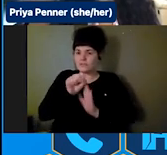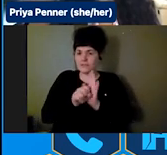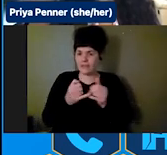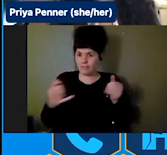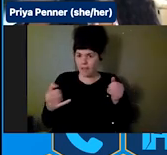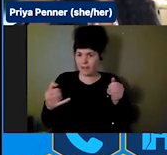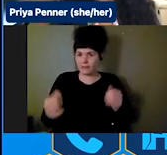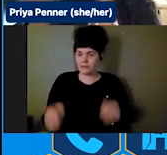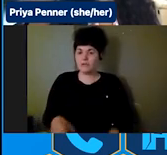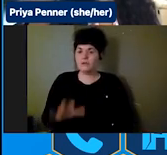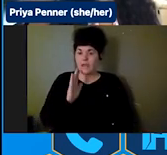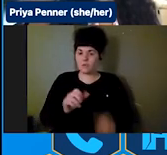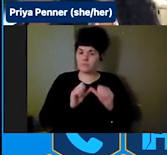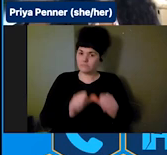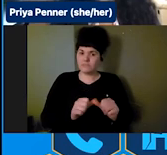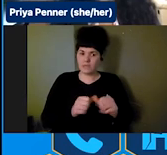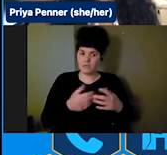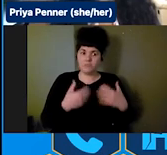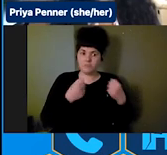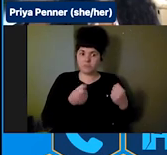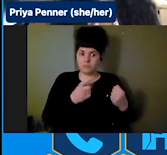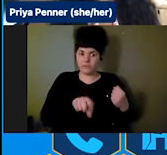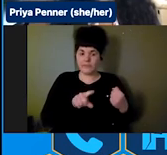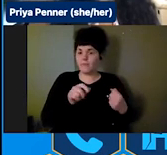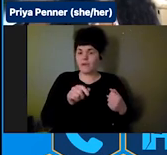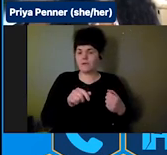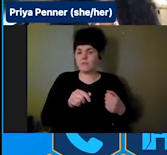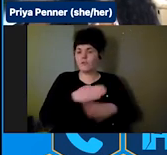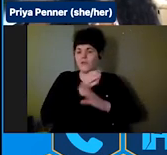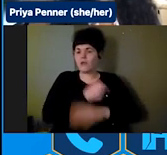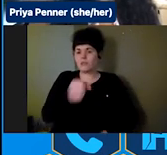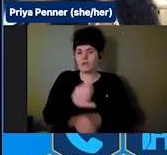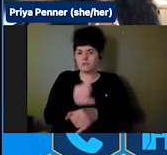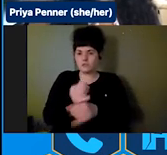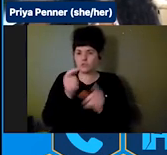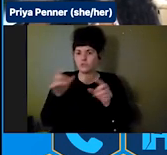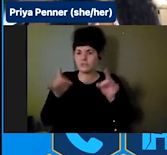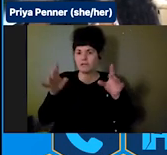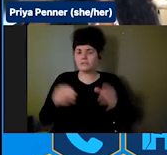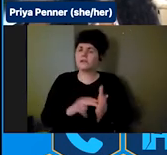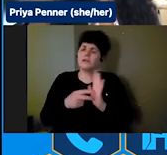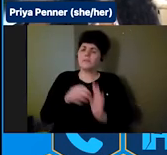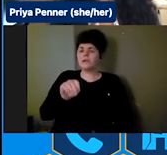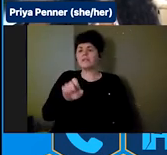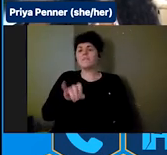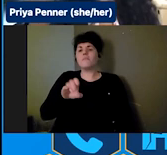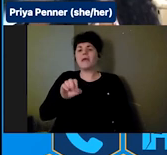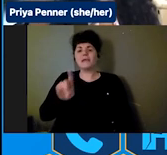prevents institutionalization during disasters. Essentially provides Medicaid follows the person in